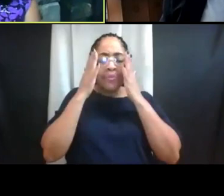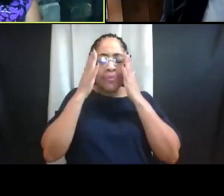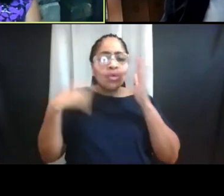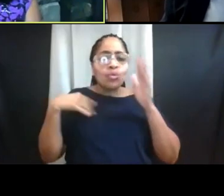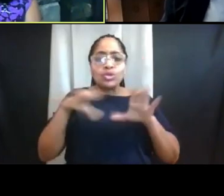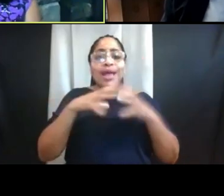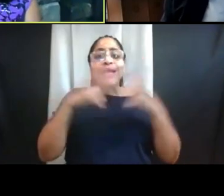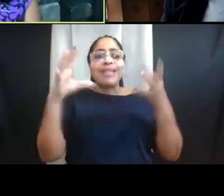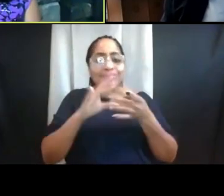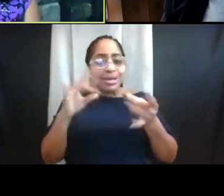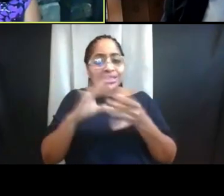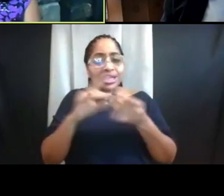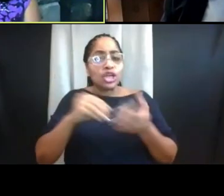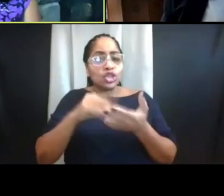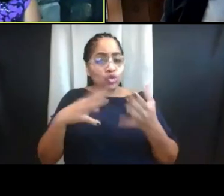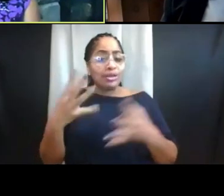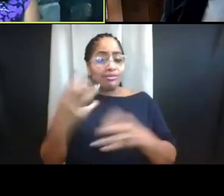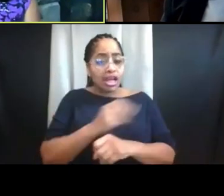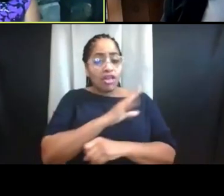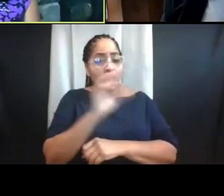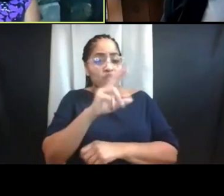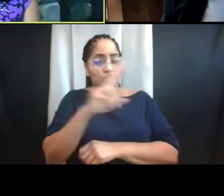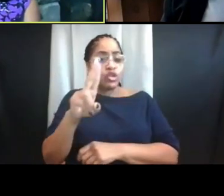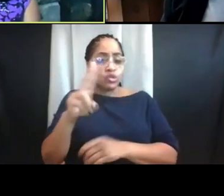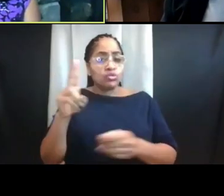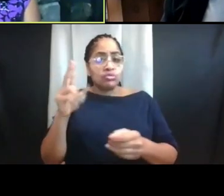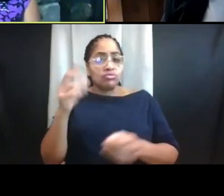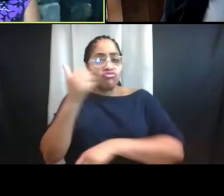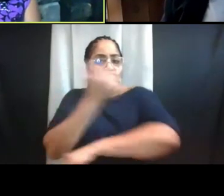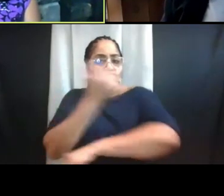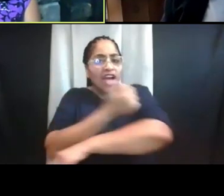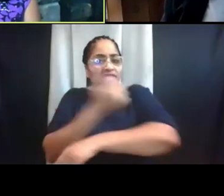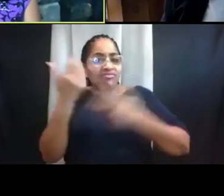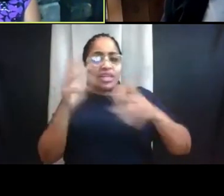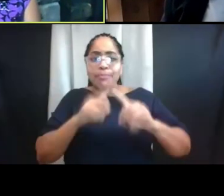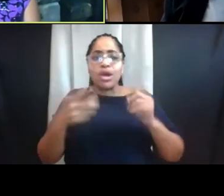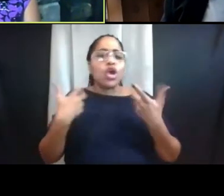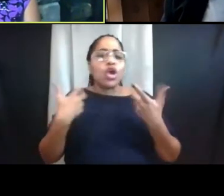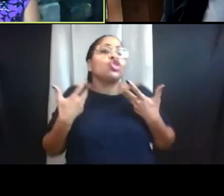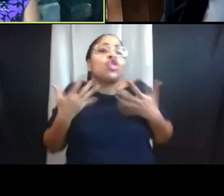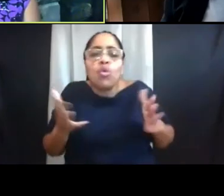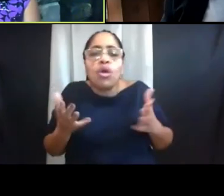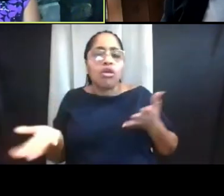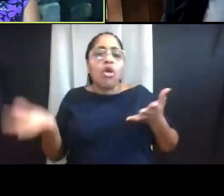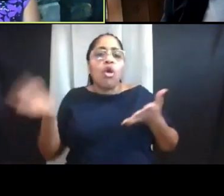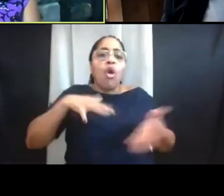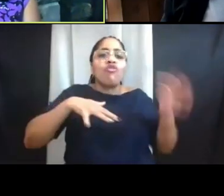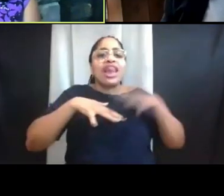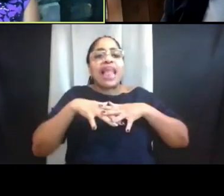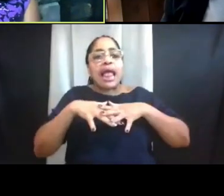and many of the students have gotten their flu shots. But what we don't want is an overlapping outbreak of influenza and COVID.